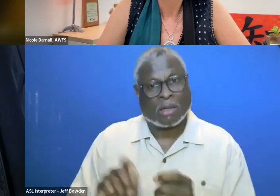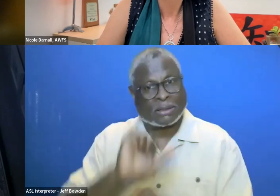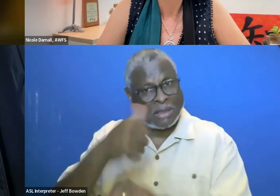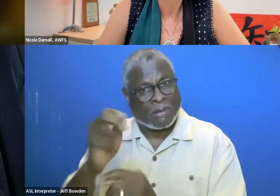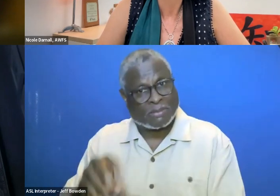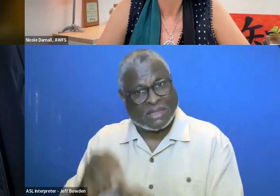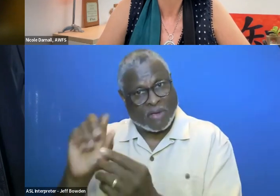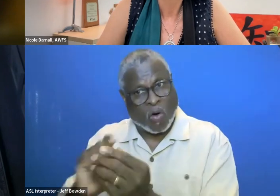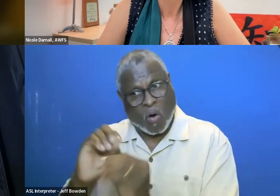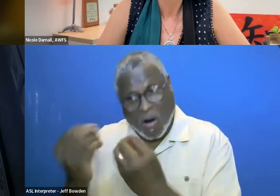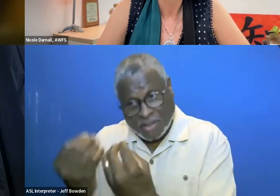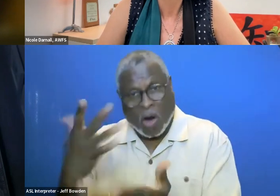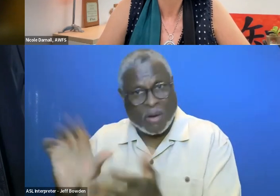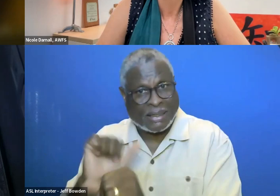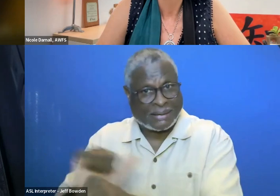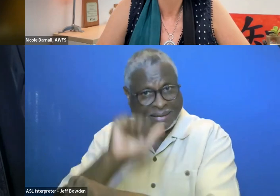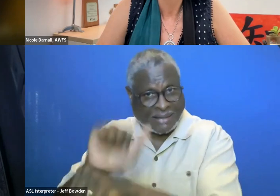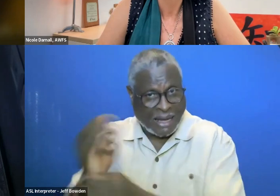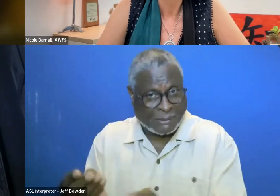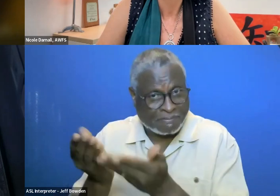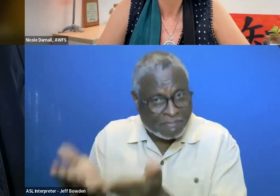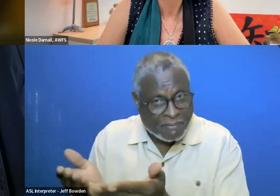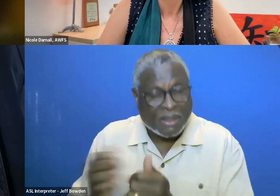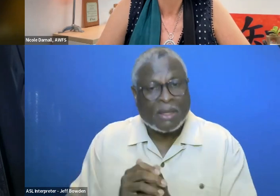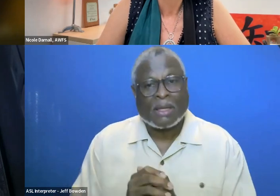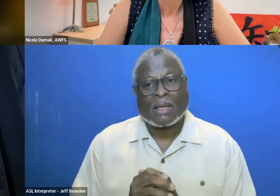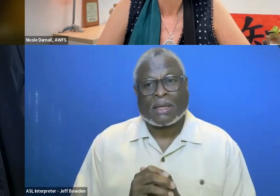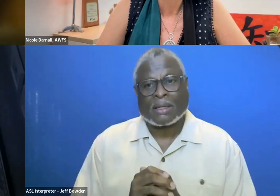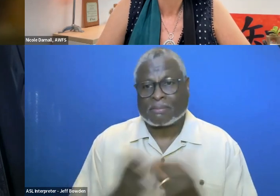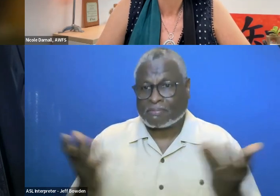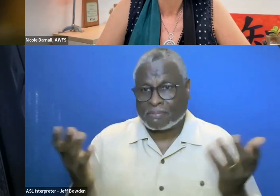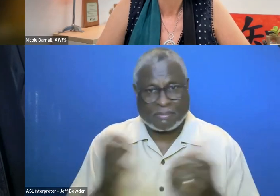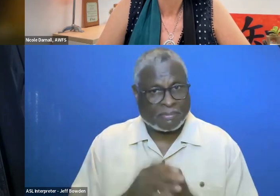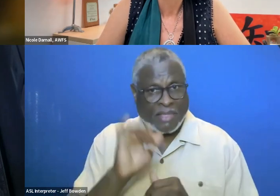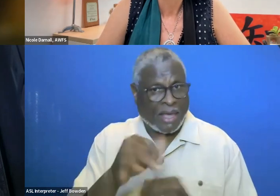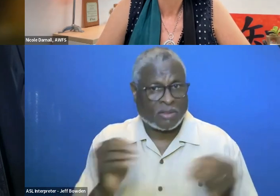or they will put it in the specific offices already assigned? That is more to come.